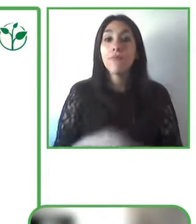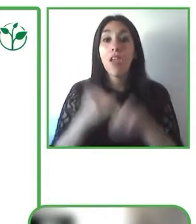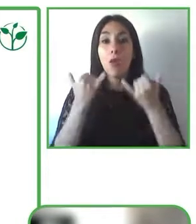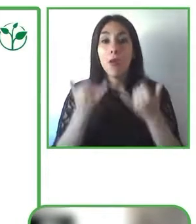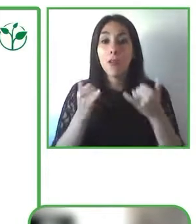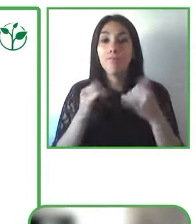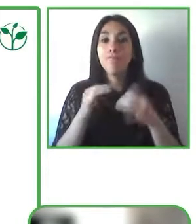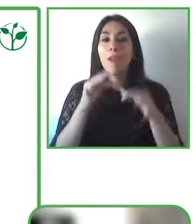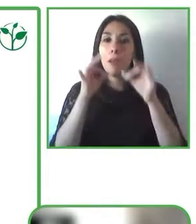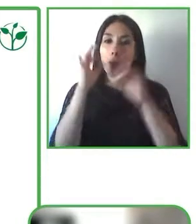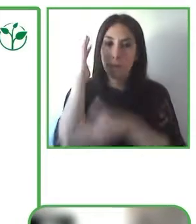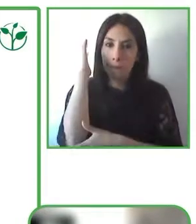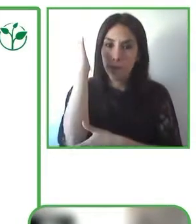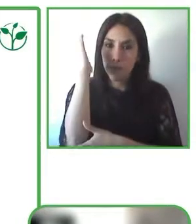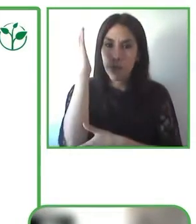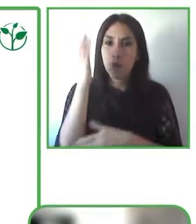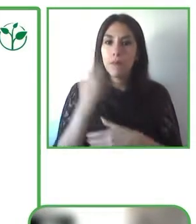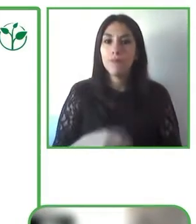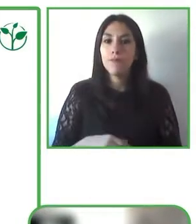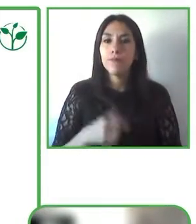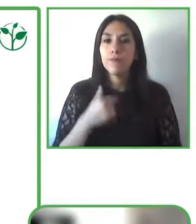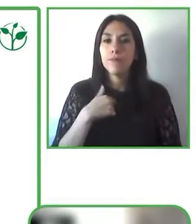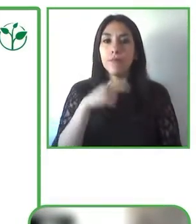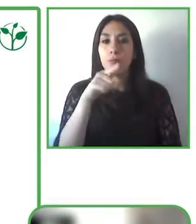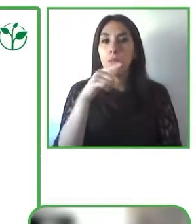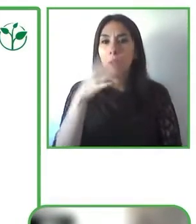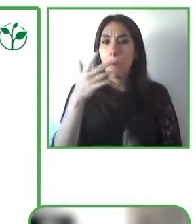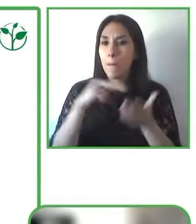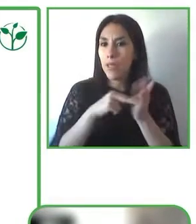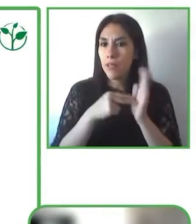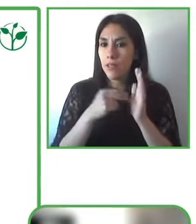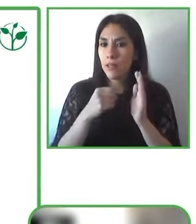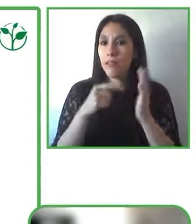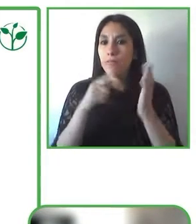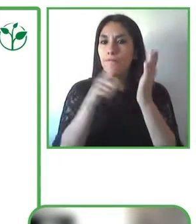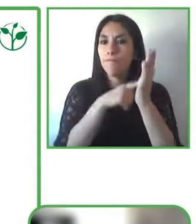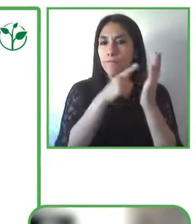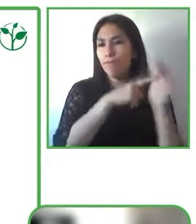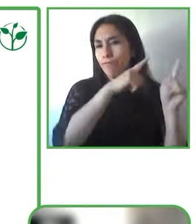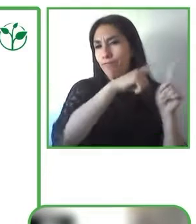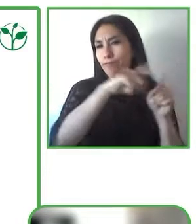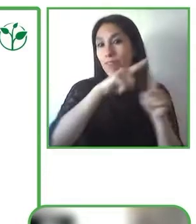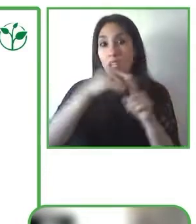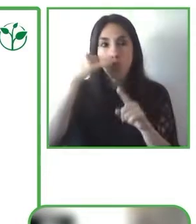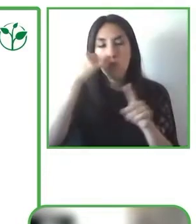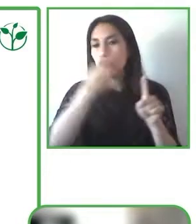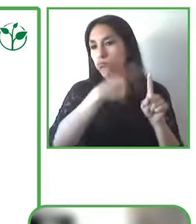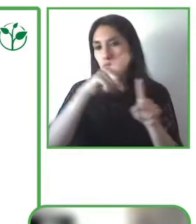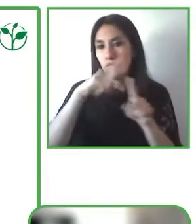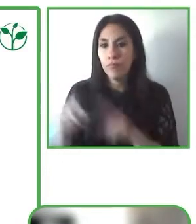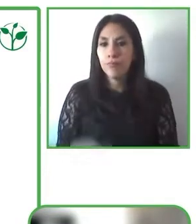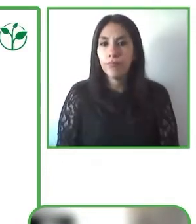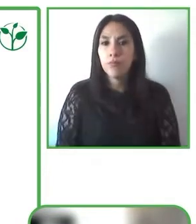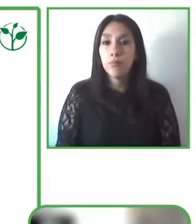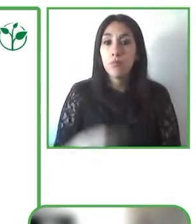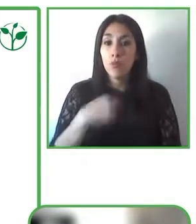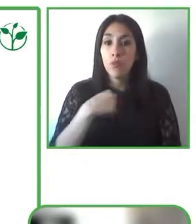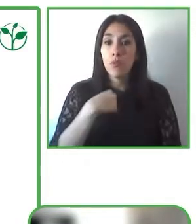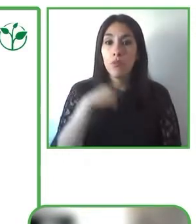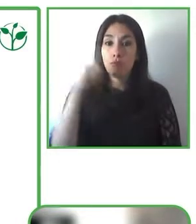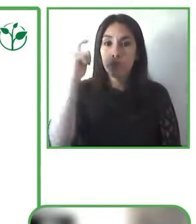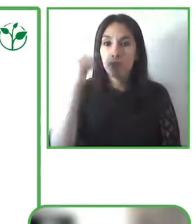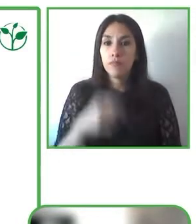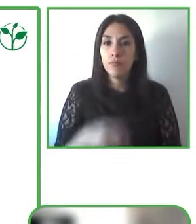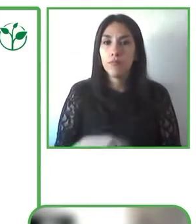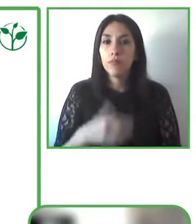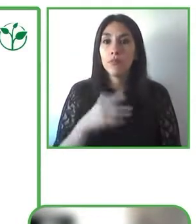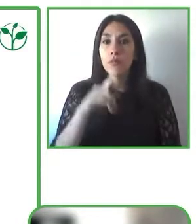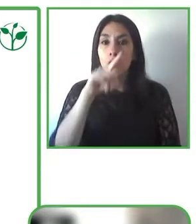I’m going to begin with the question of what is GARI, and GARI stands for the Global Accessibility